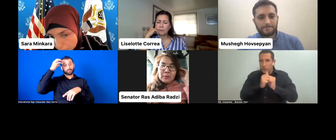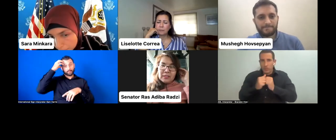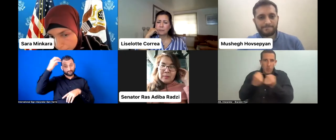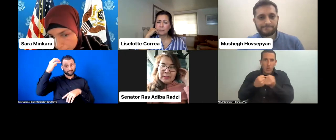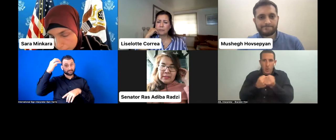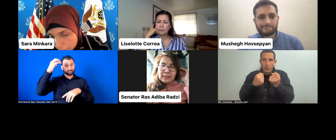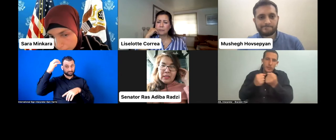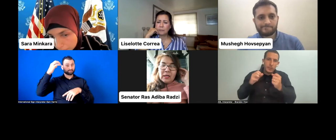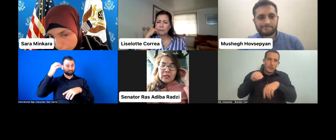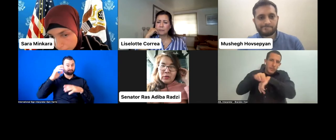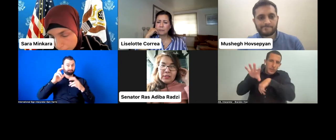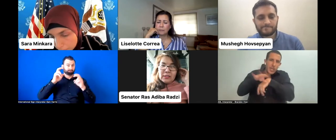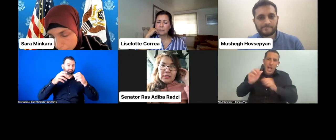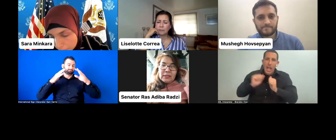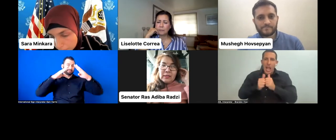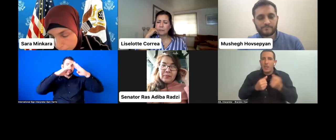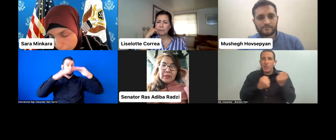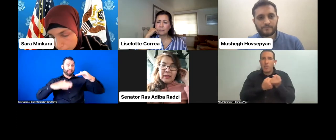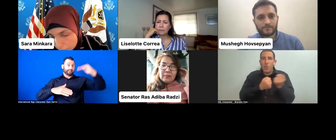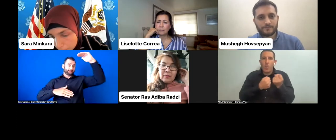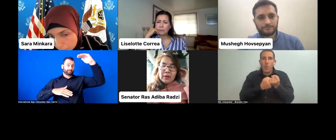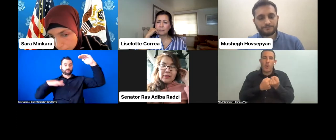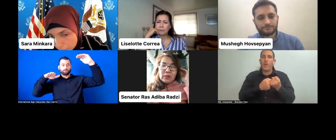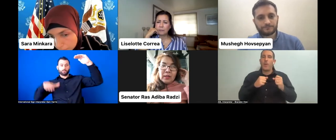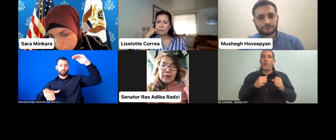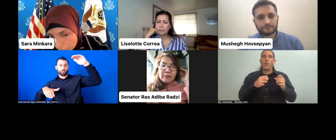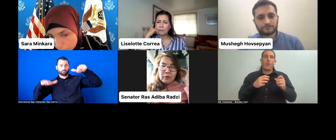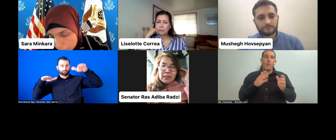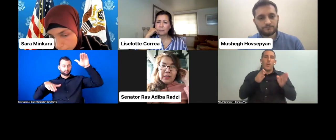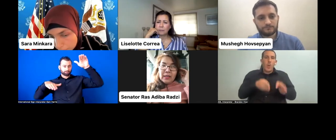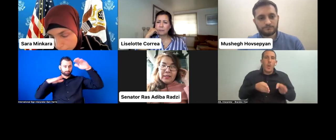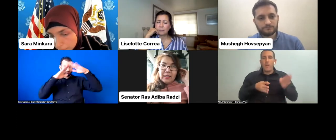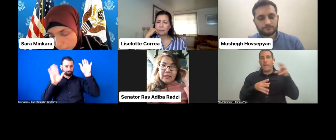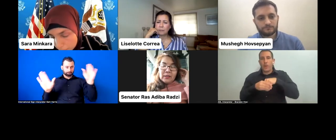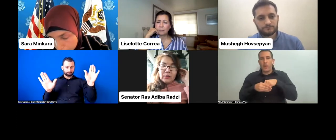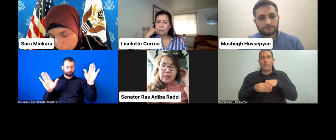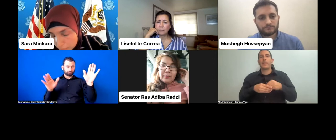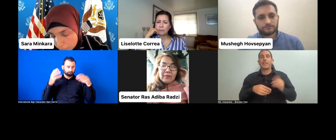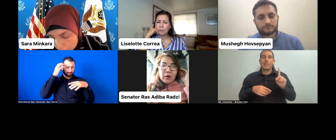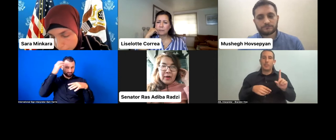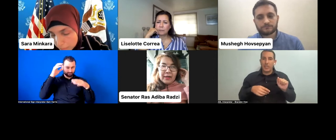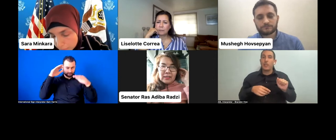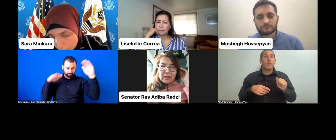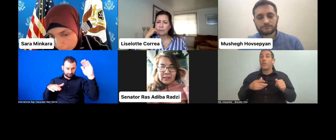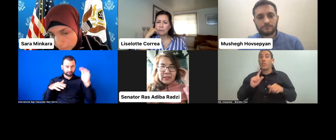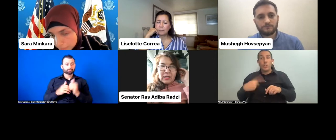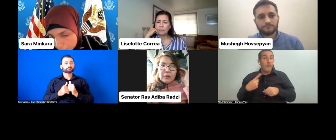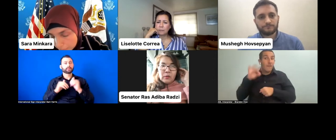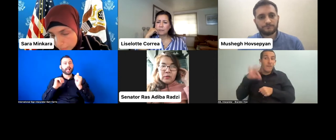with disabilities, are not just for us to come out and vote and have our rights put, but also